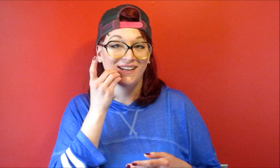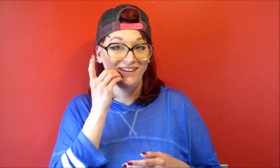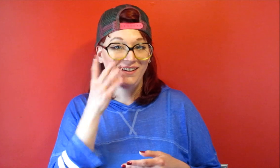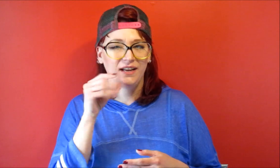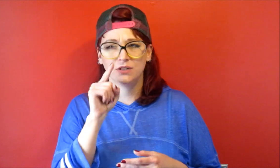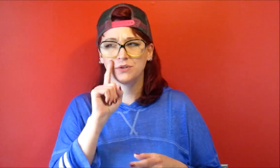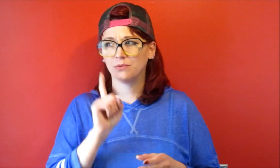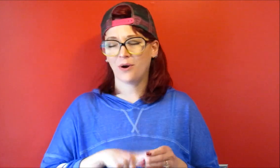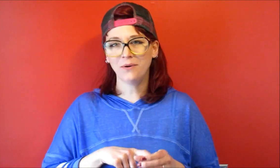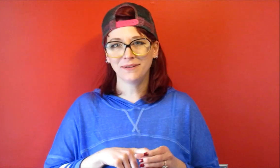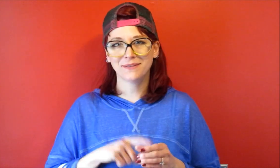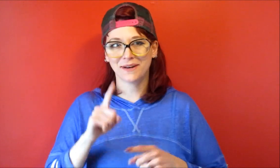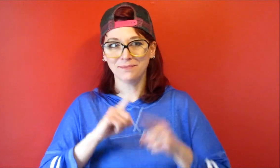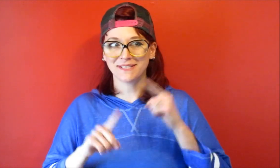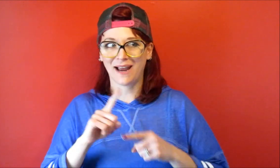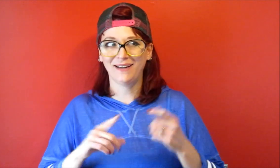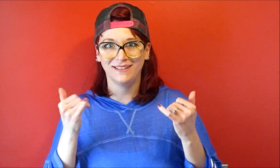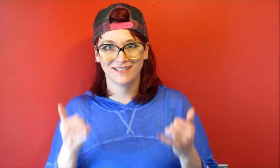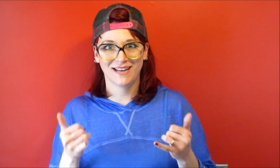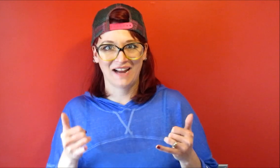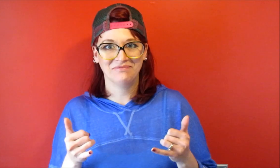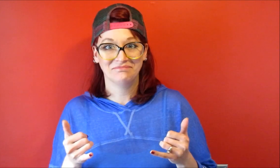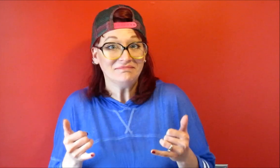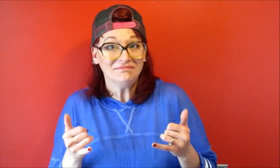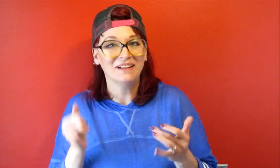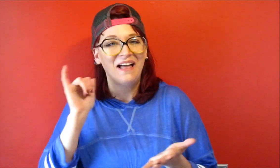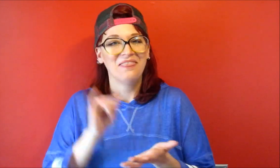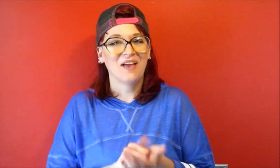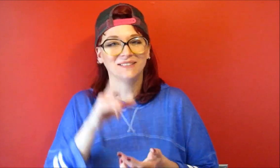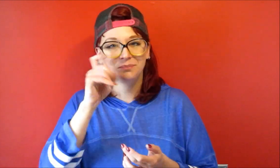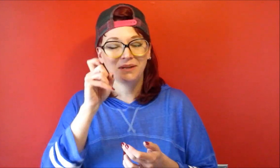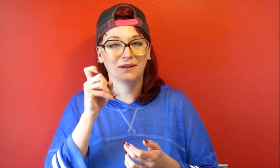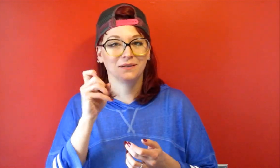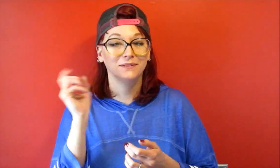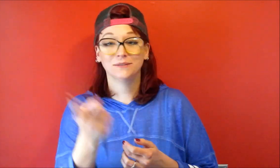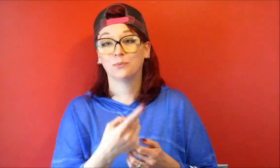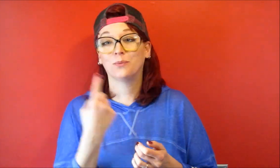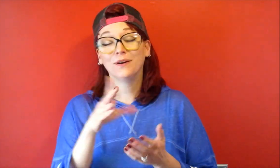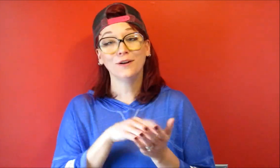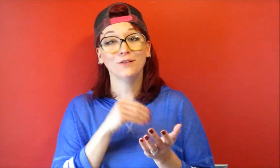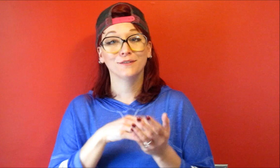and you'll notice I'm signing today that's because we're gonna learn some